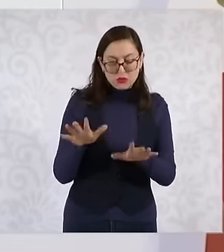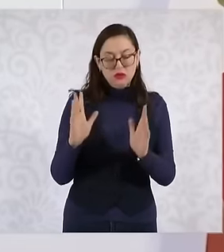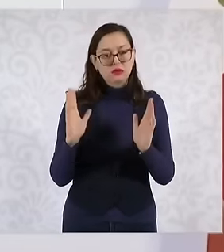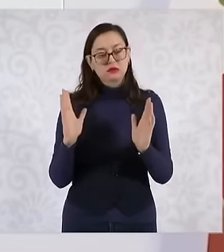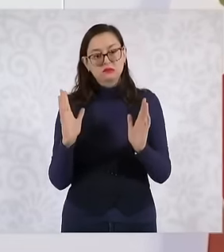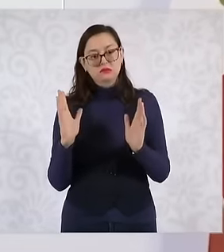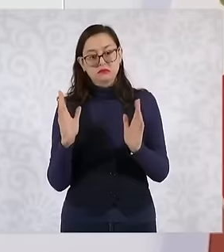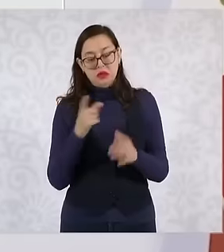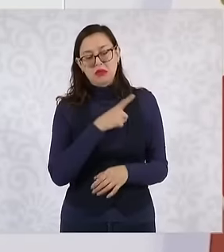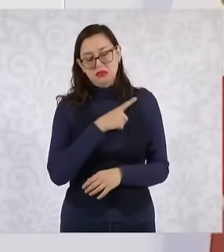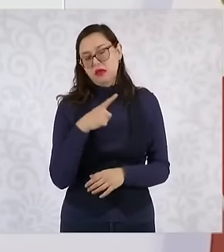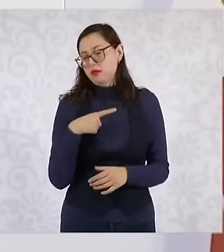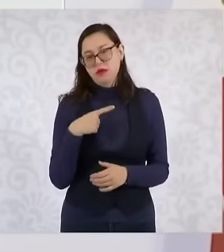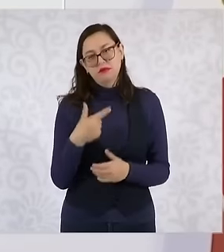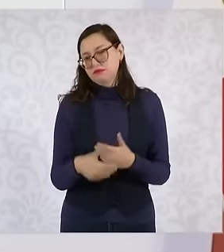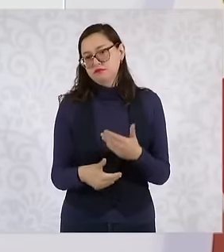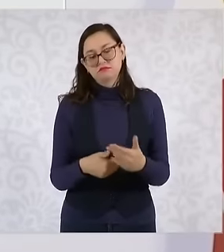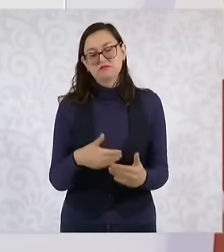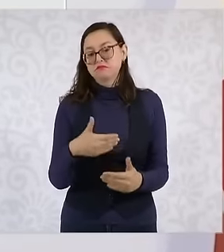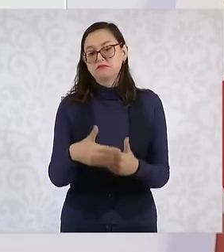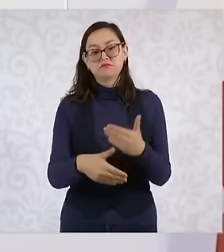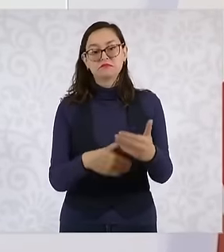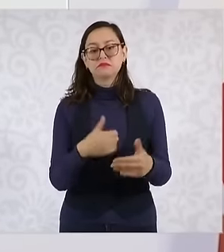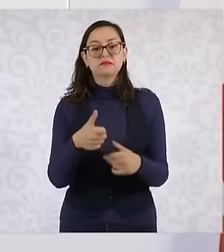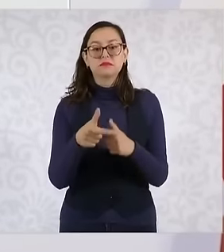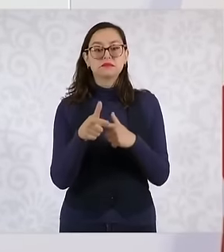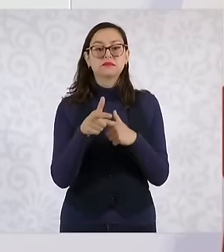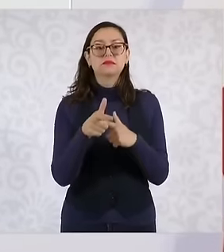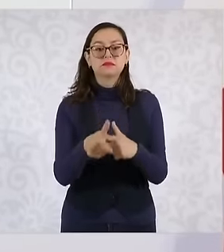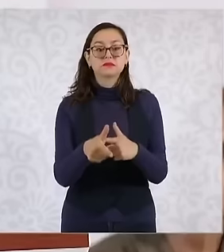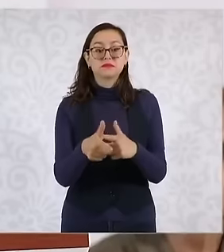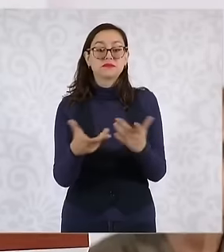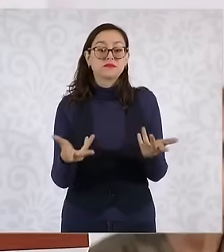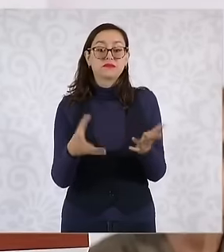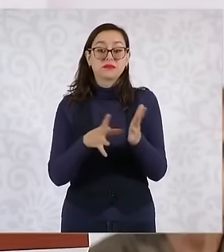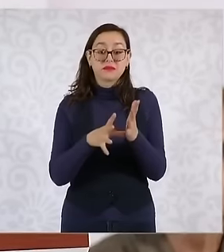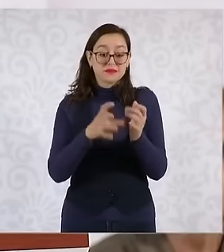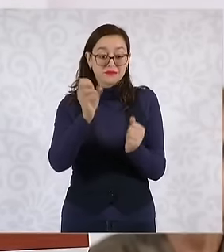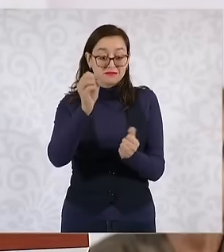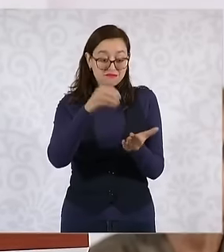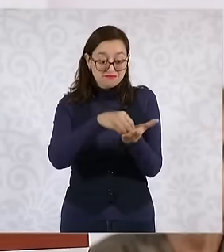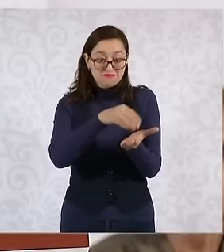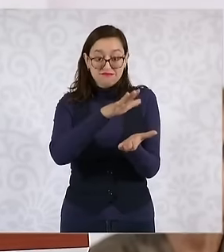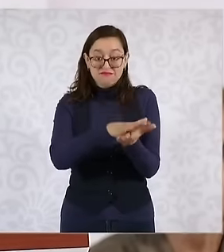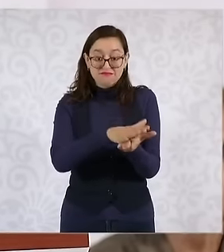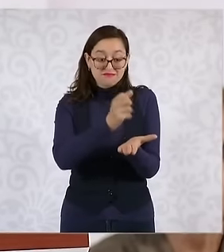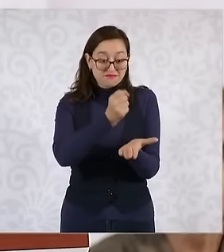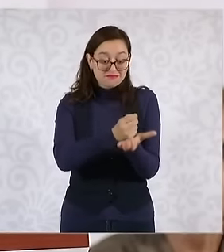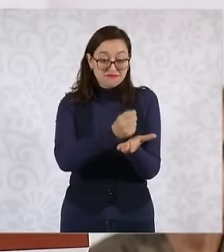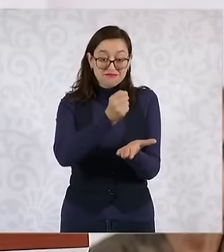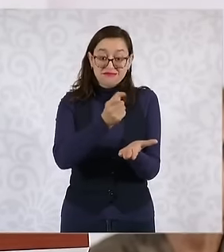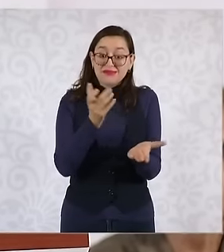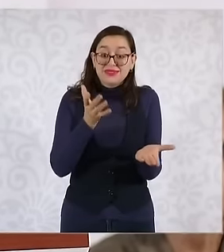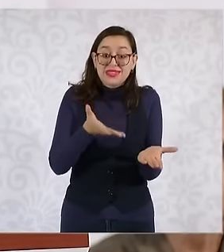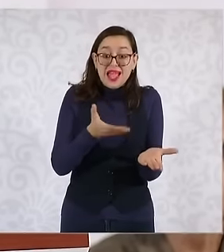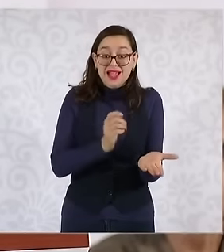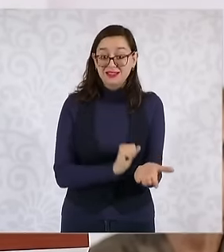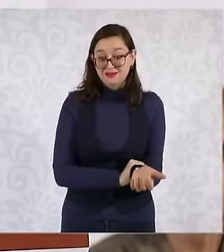the judicial reform has to be done, it has already been approved, it is already in the